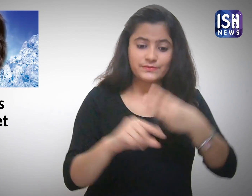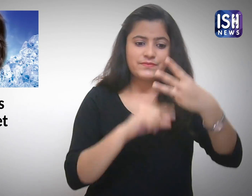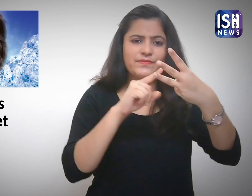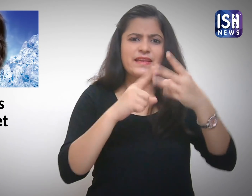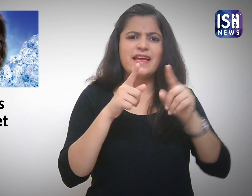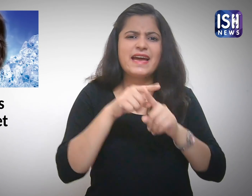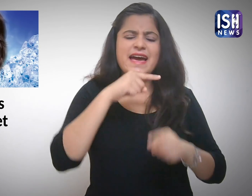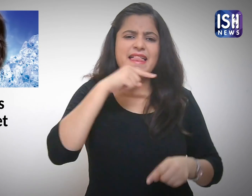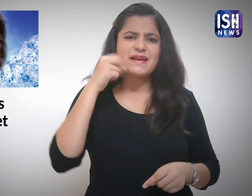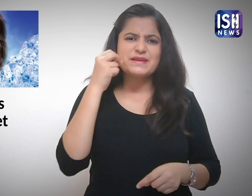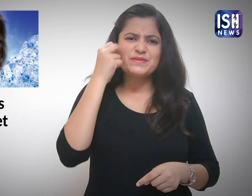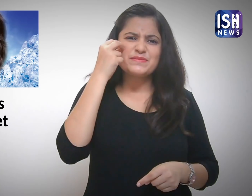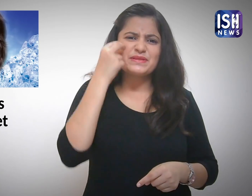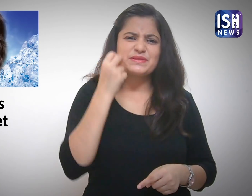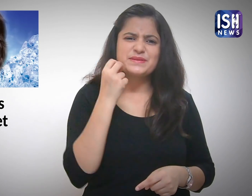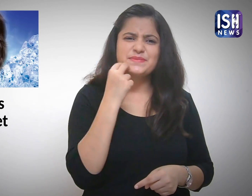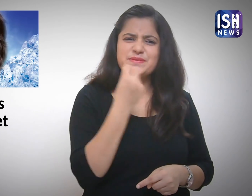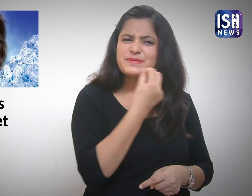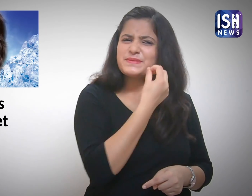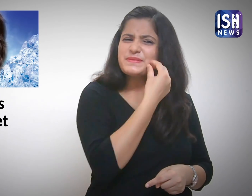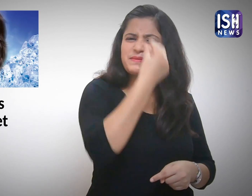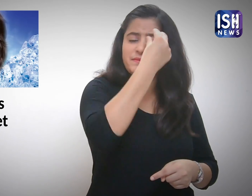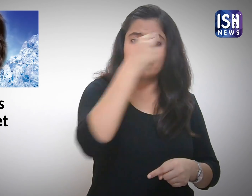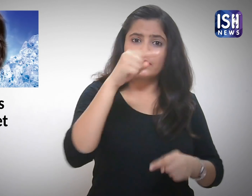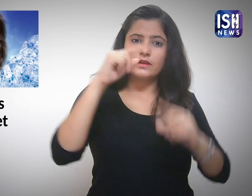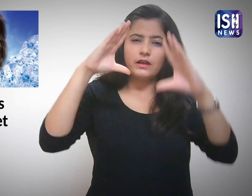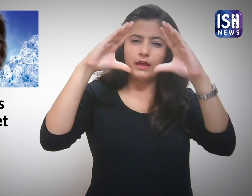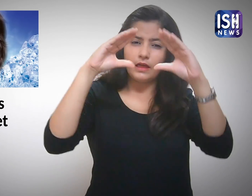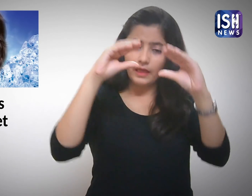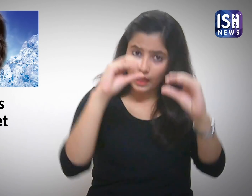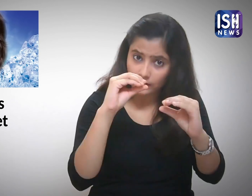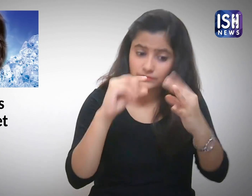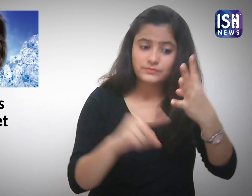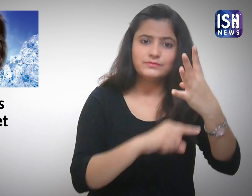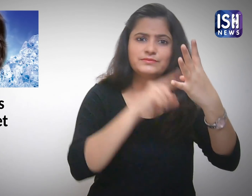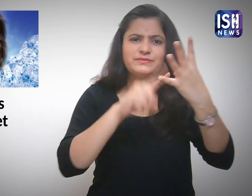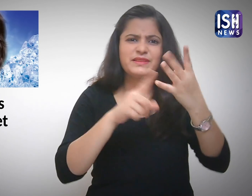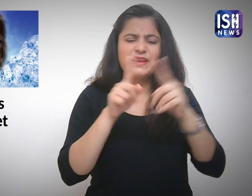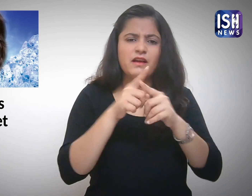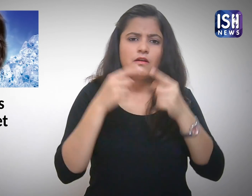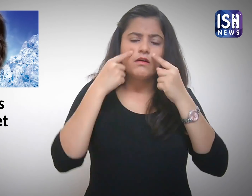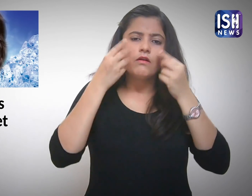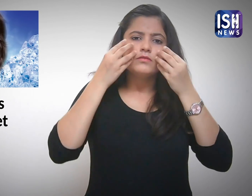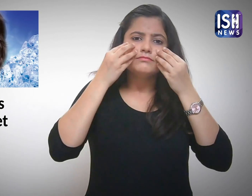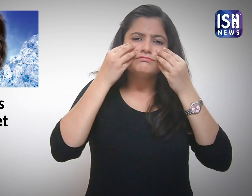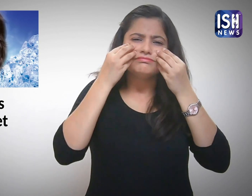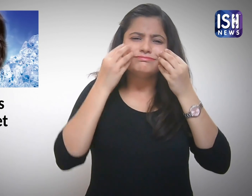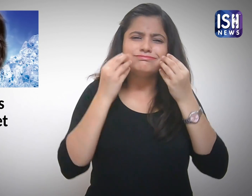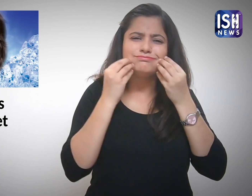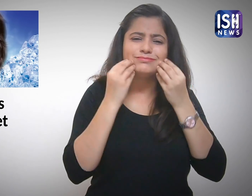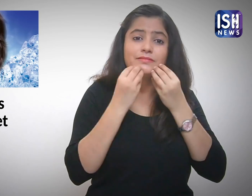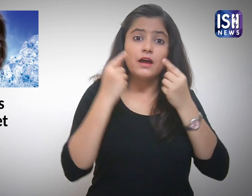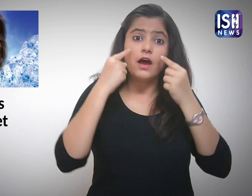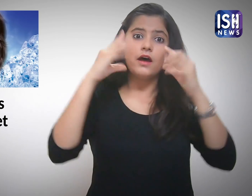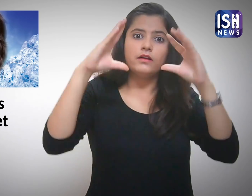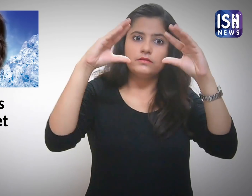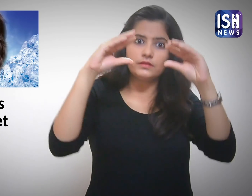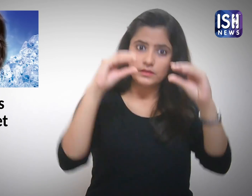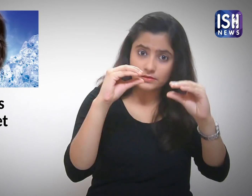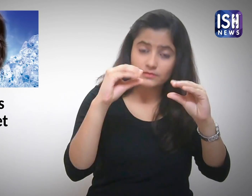It reduces the redness of your skin. Wrinkles also become limited.